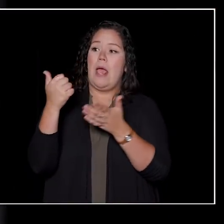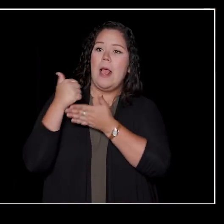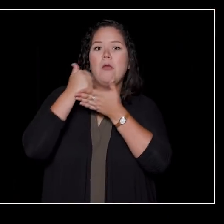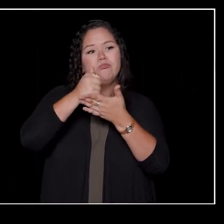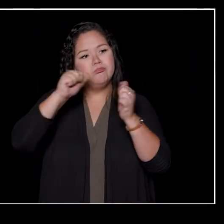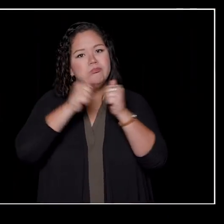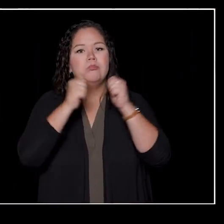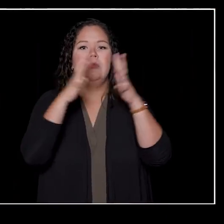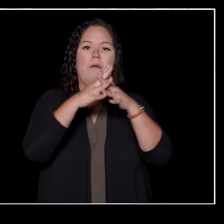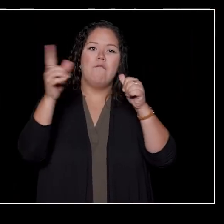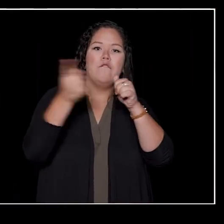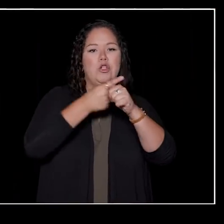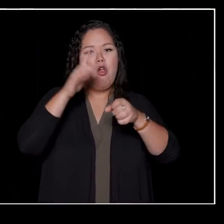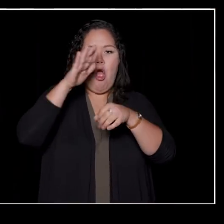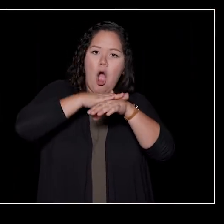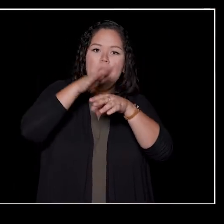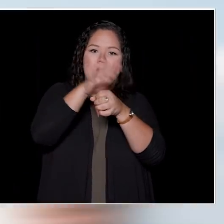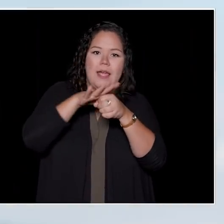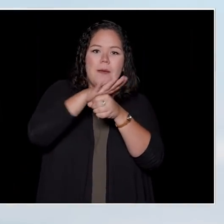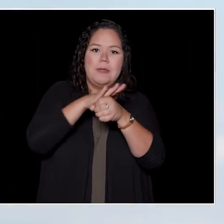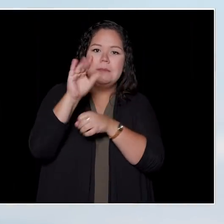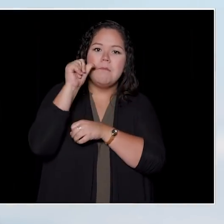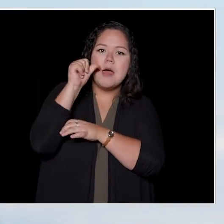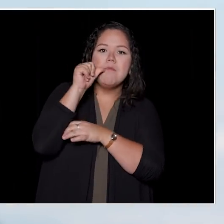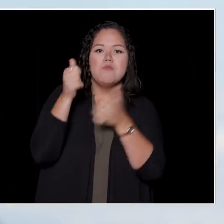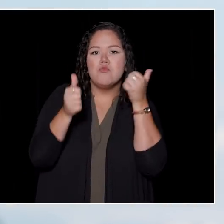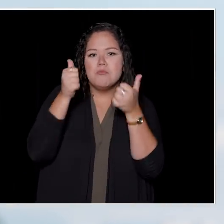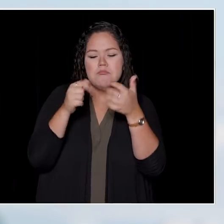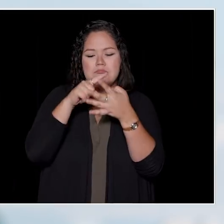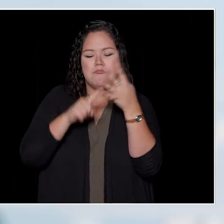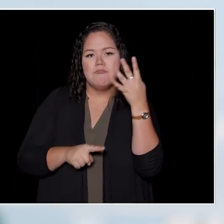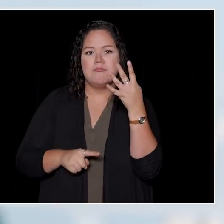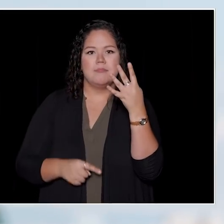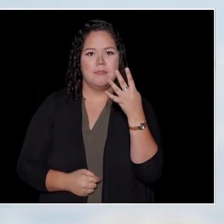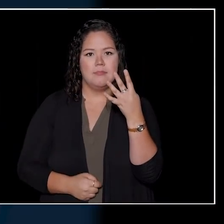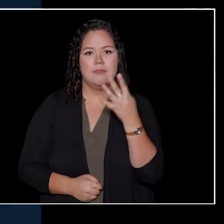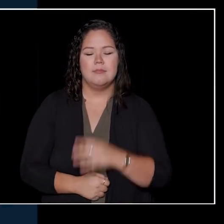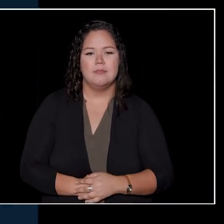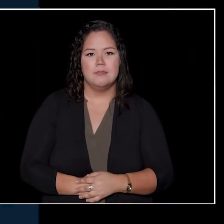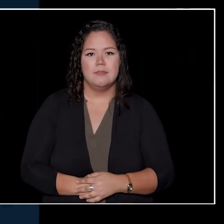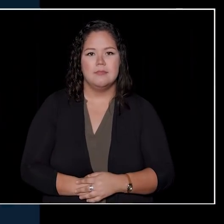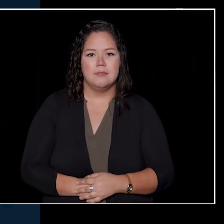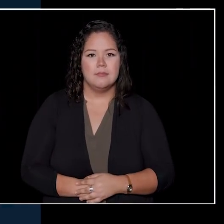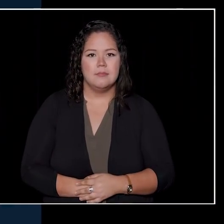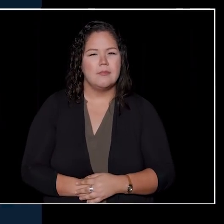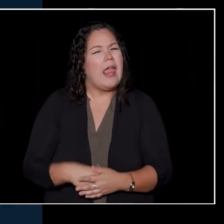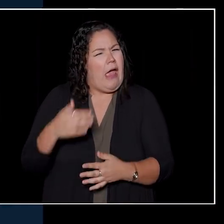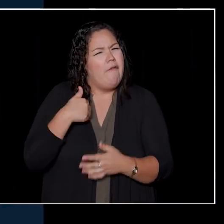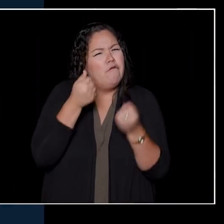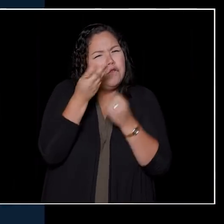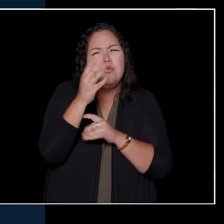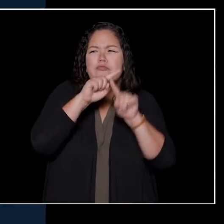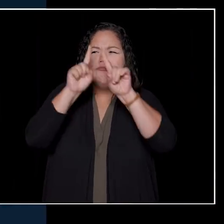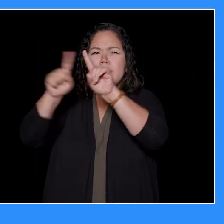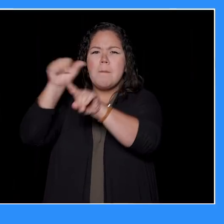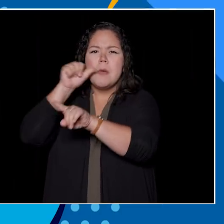B, David Suzuki, C, Santa Ono, or D, Seth Rogen. There's a few pubs on campus,